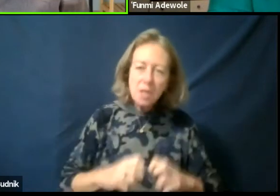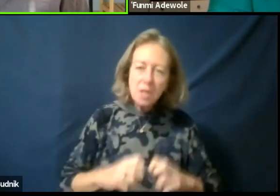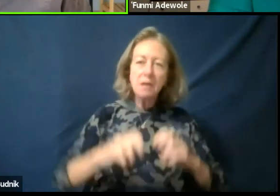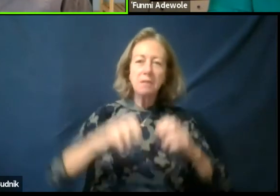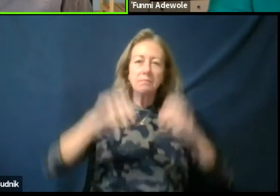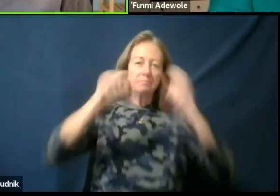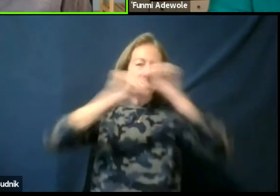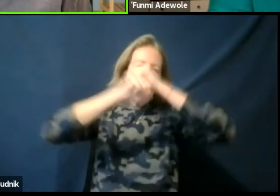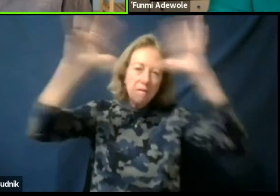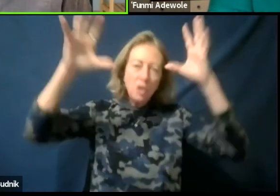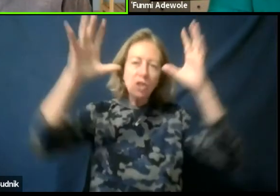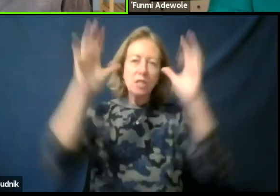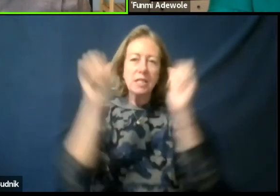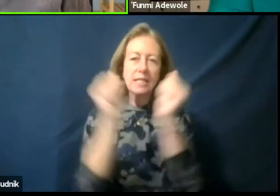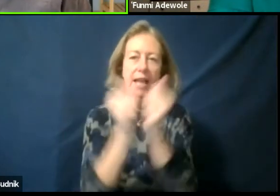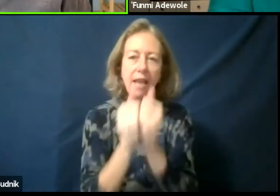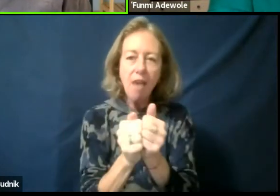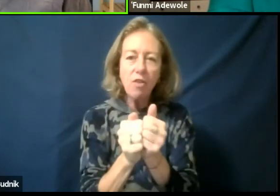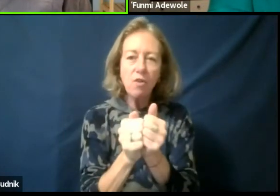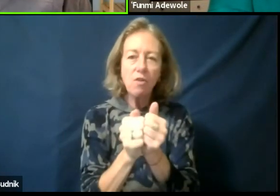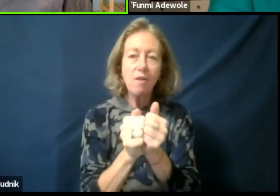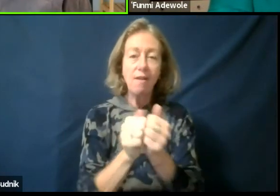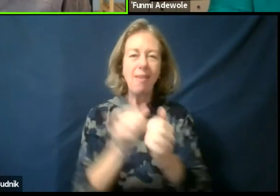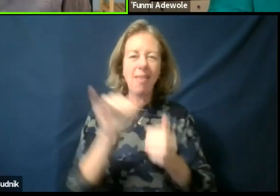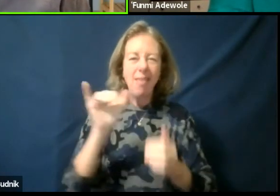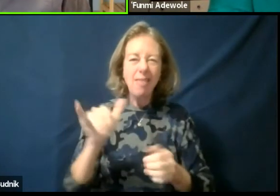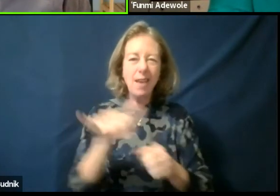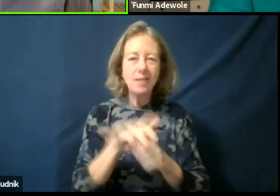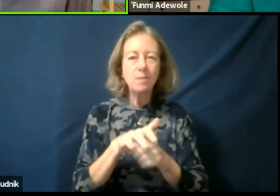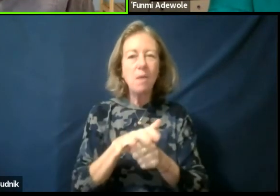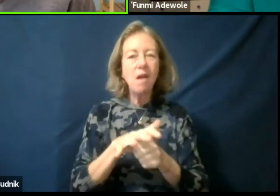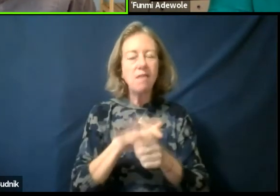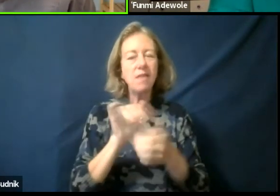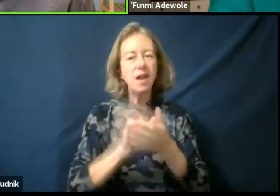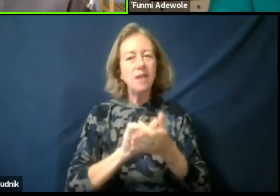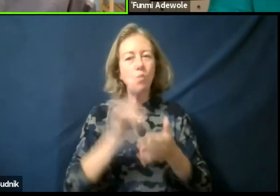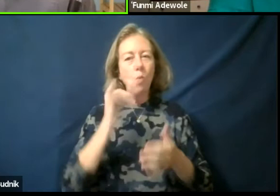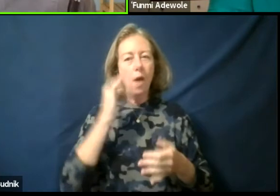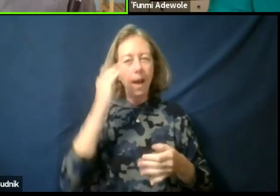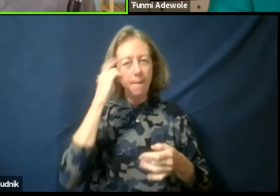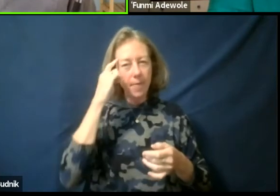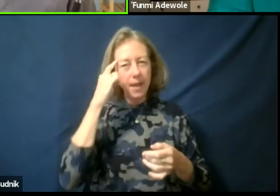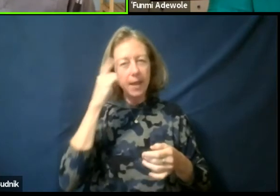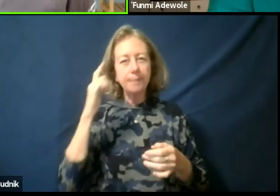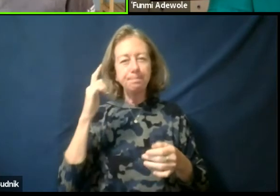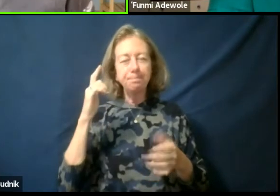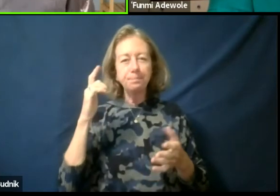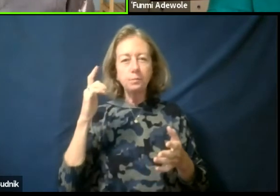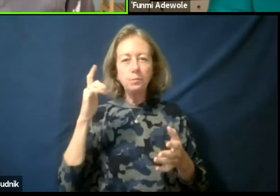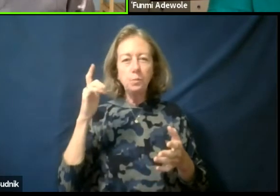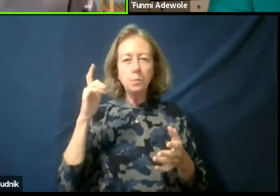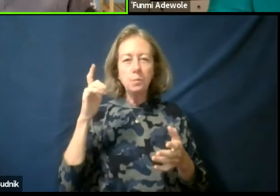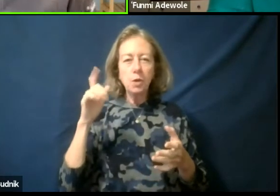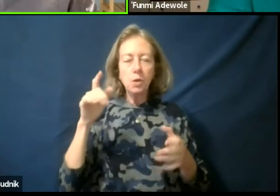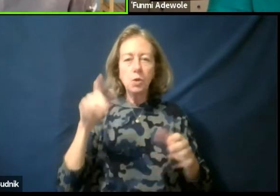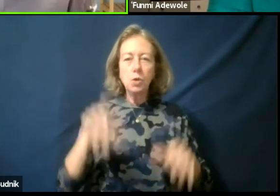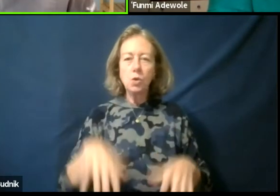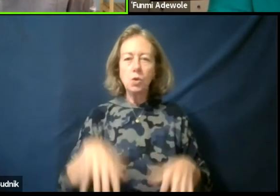And I think that you know, and that's why I am really thinking to use your word back again, to take dramaturgy away from the hierarchical sense